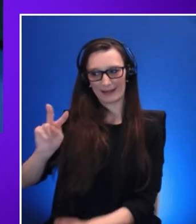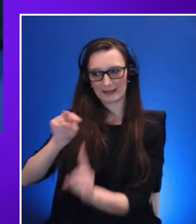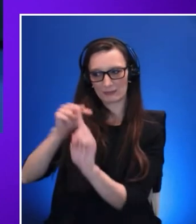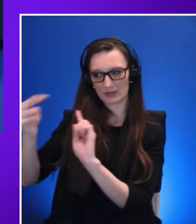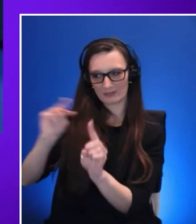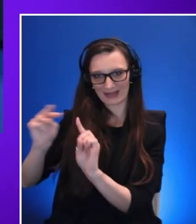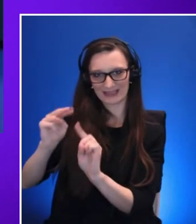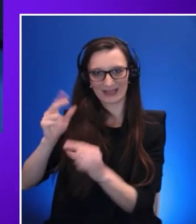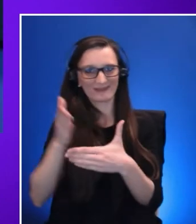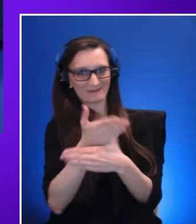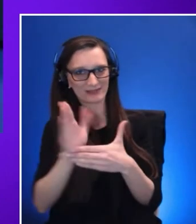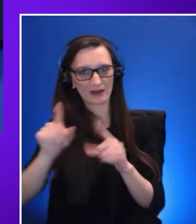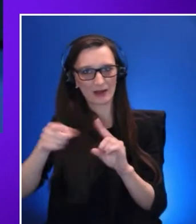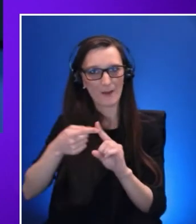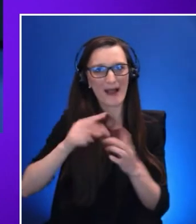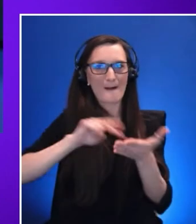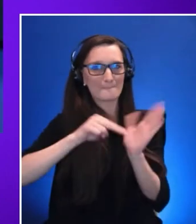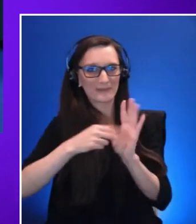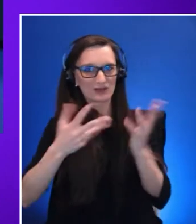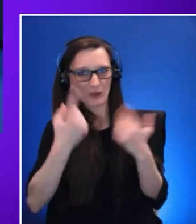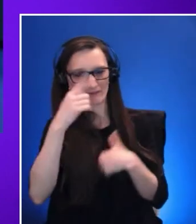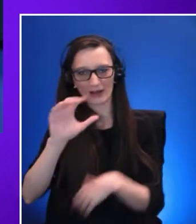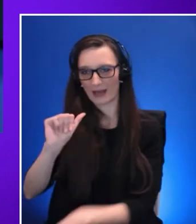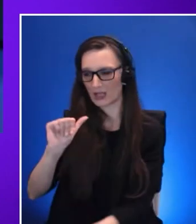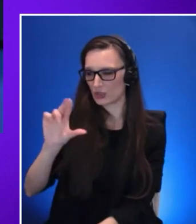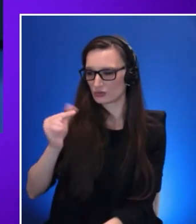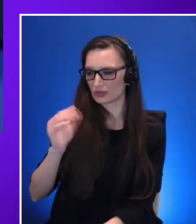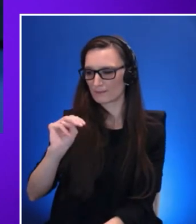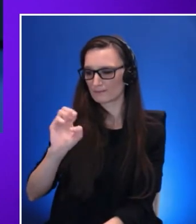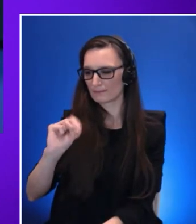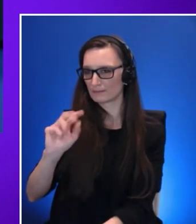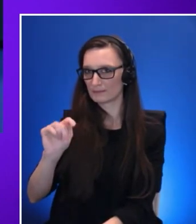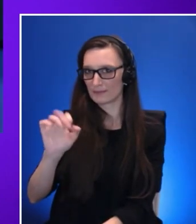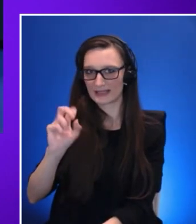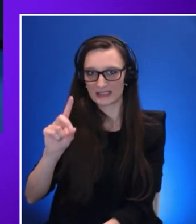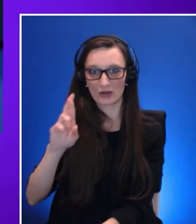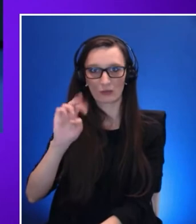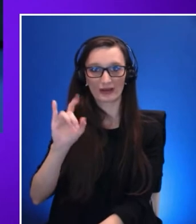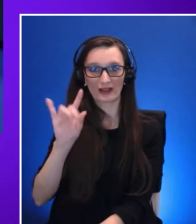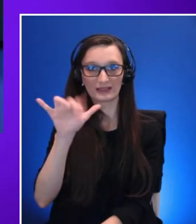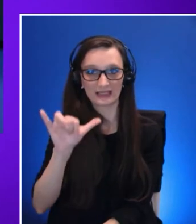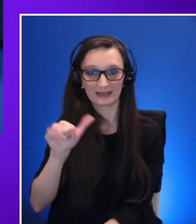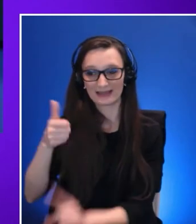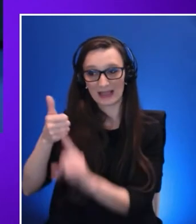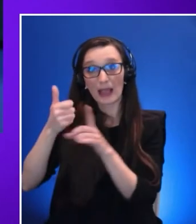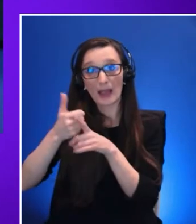and Sergio built an ultrasound device and an app to help augment his senses.